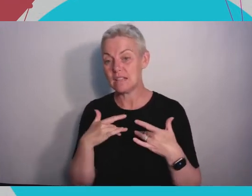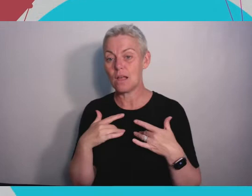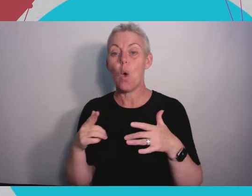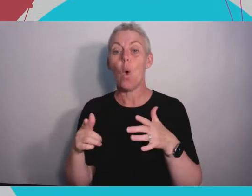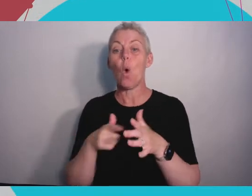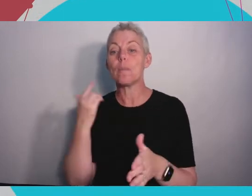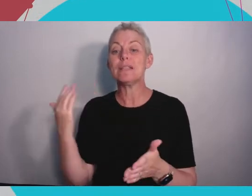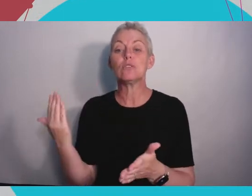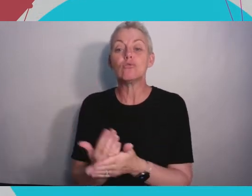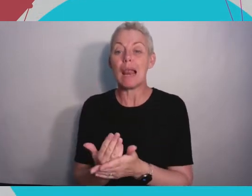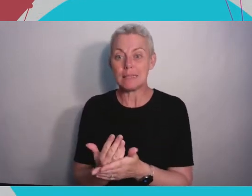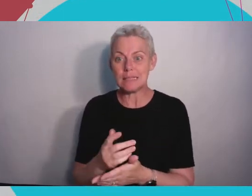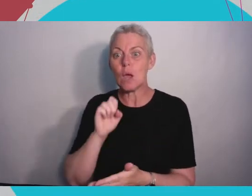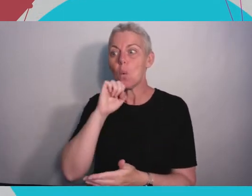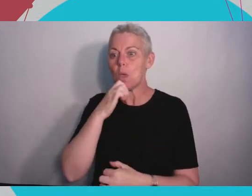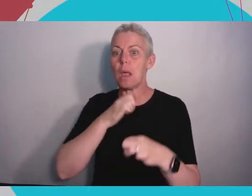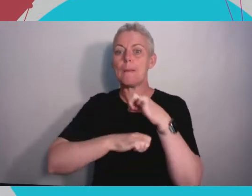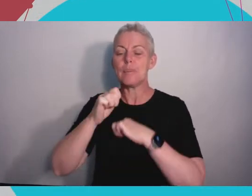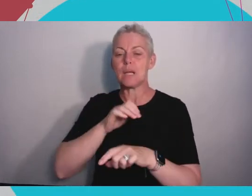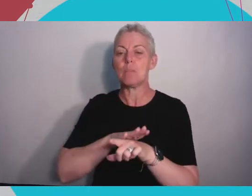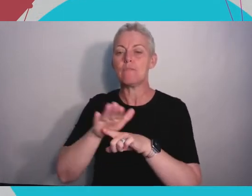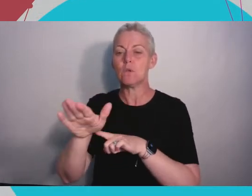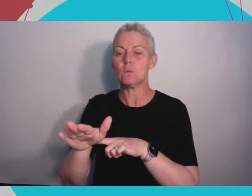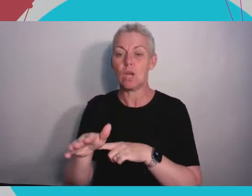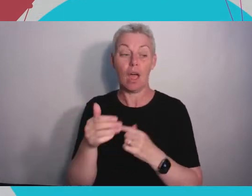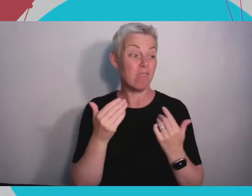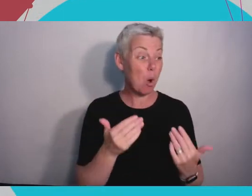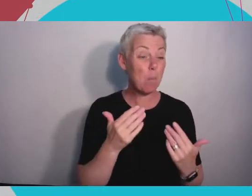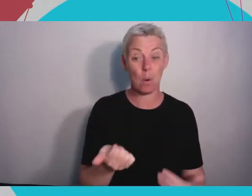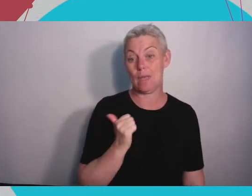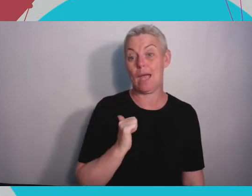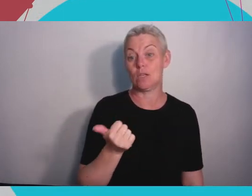that everybody has a smartphone near them, everybody in the future will have some form